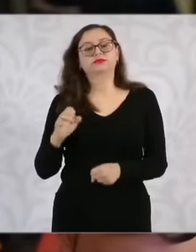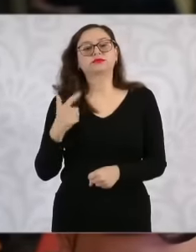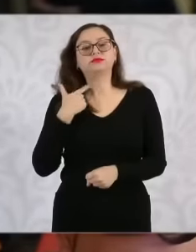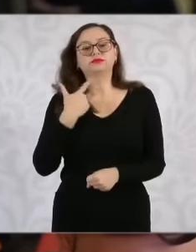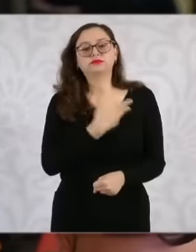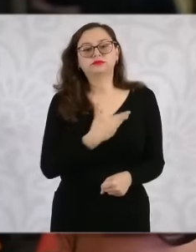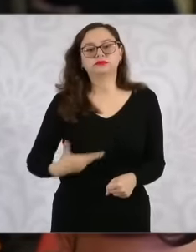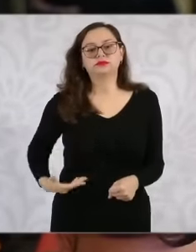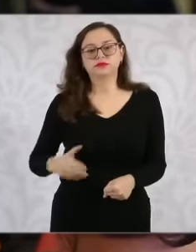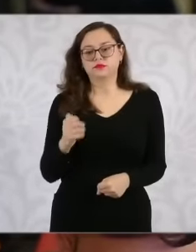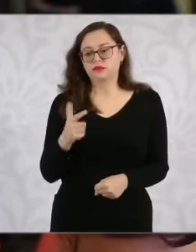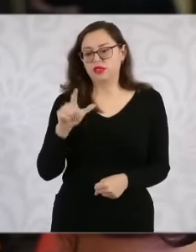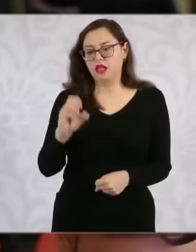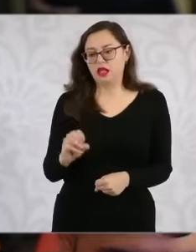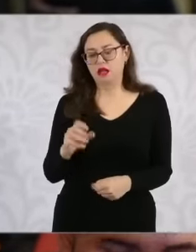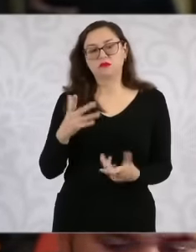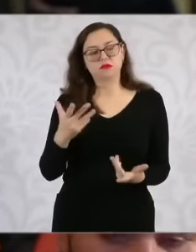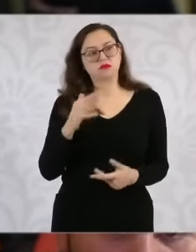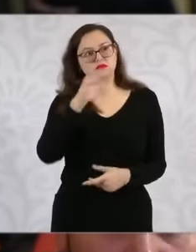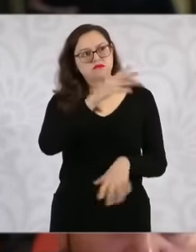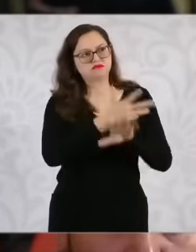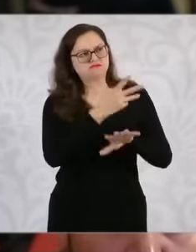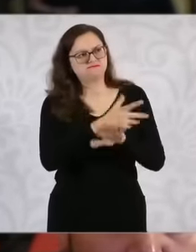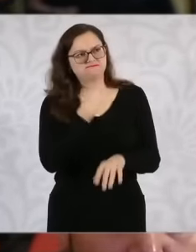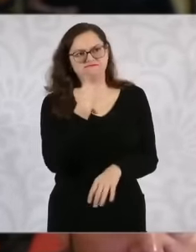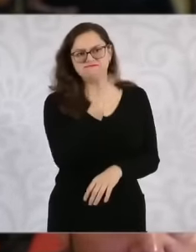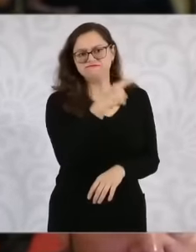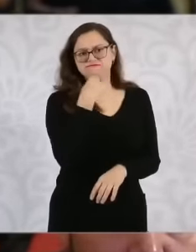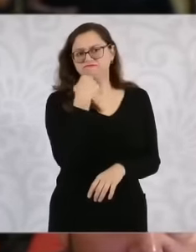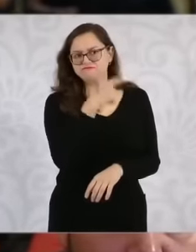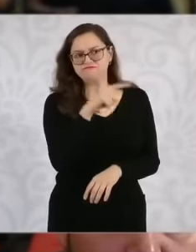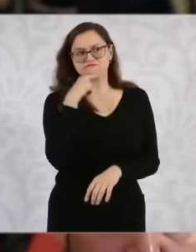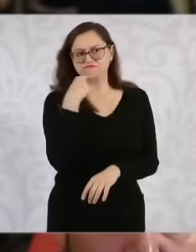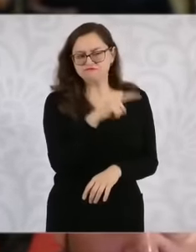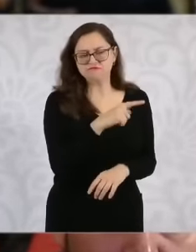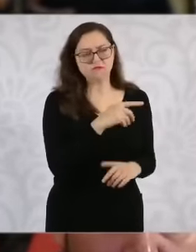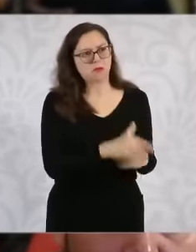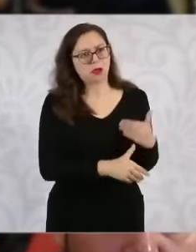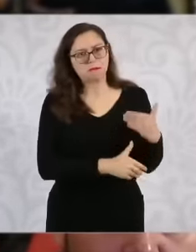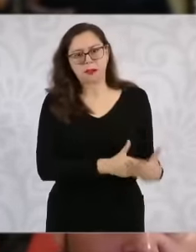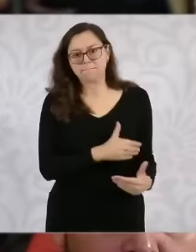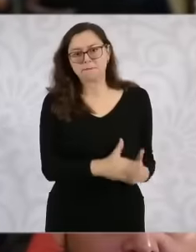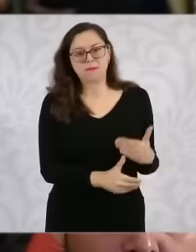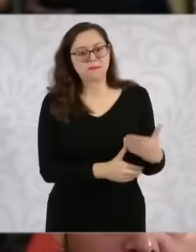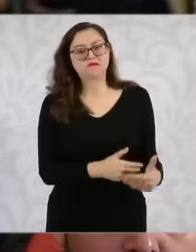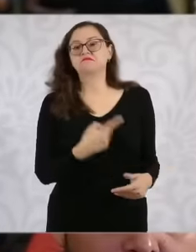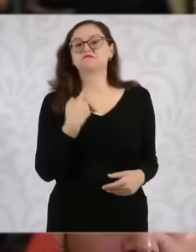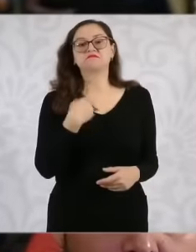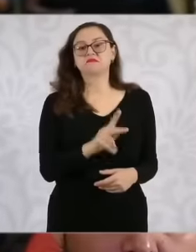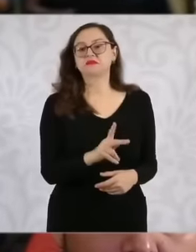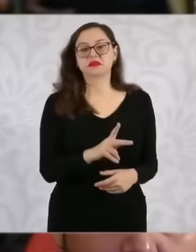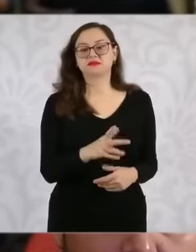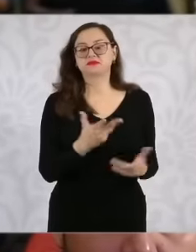although they continued their course and in that country, they appealed to the fact that they were not competing, however